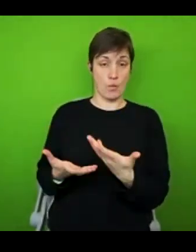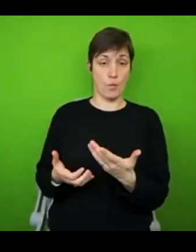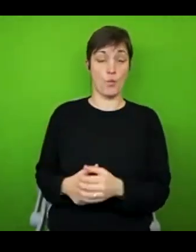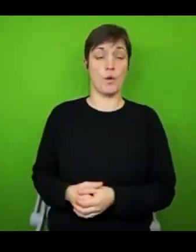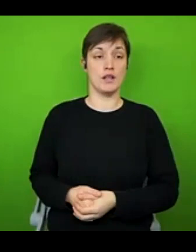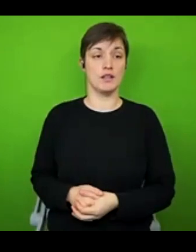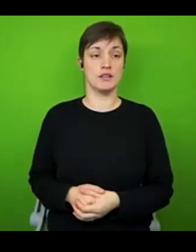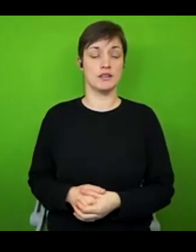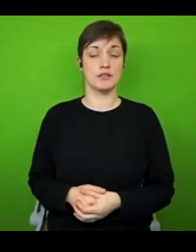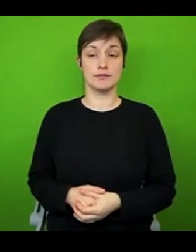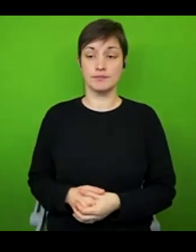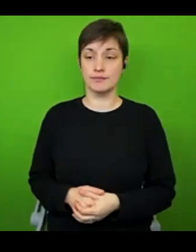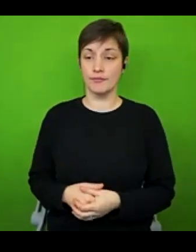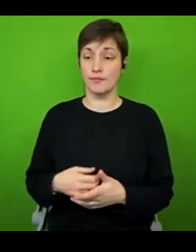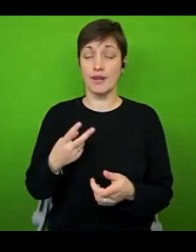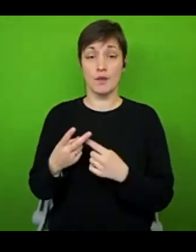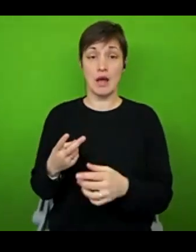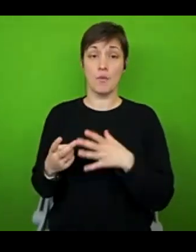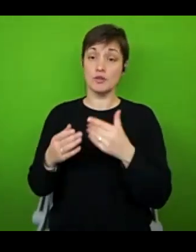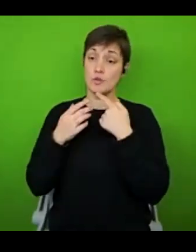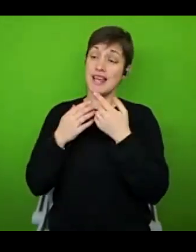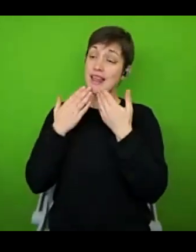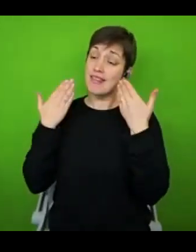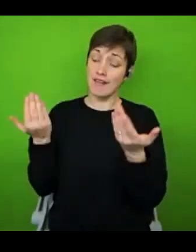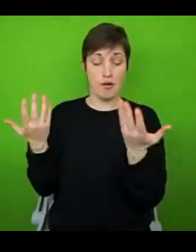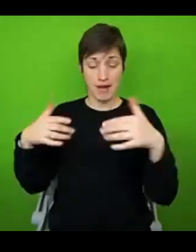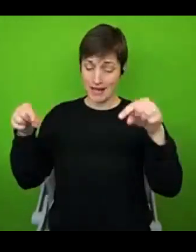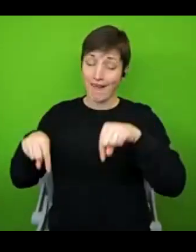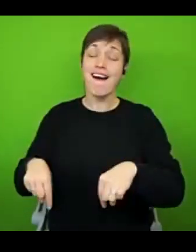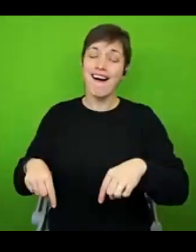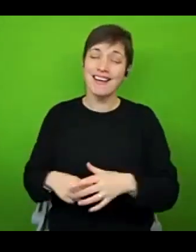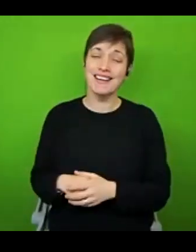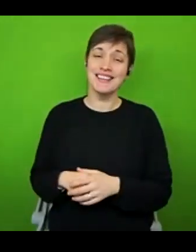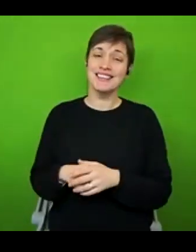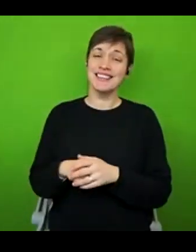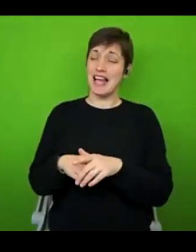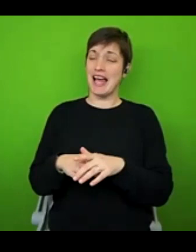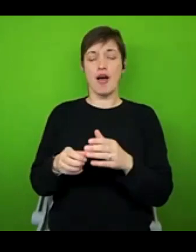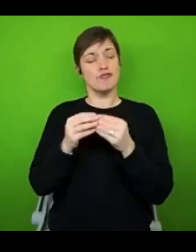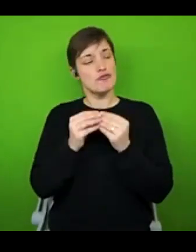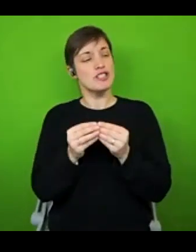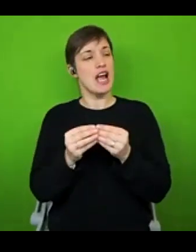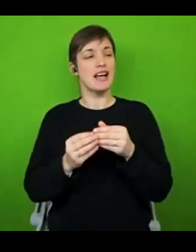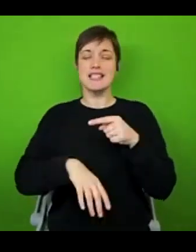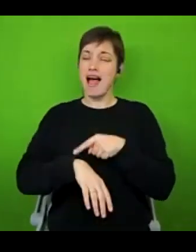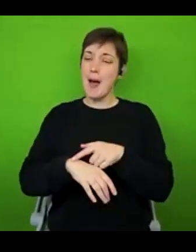Other than that, I just want to say thank you for being here. Like I said, at the beginning, your time and energy is so incredibly valuable when you have a